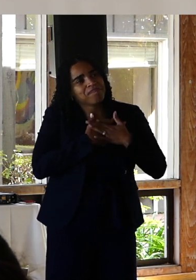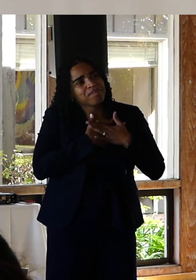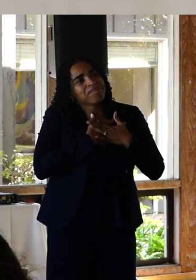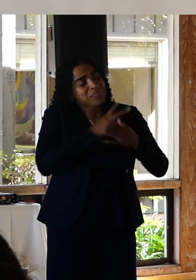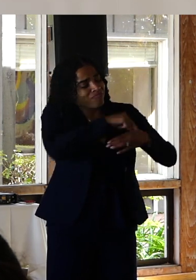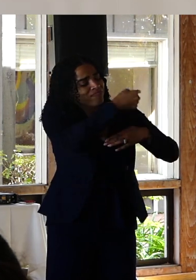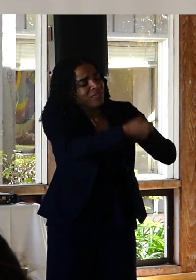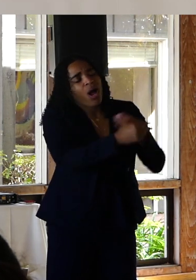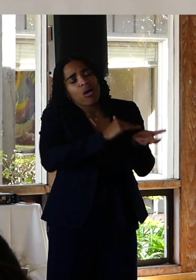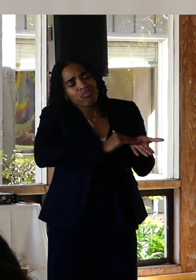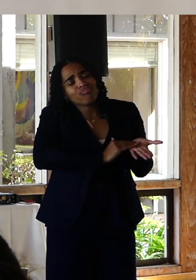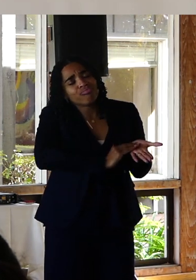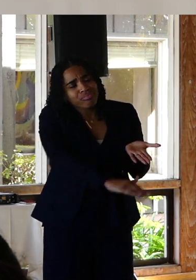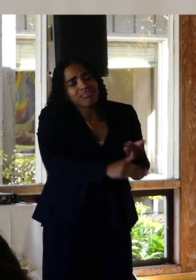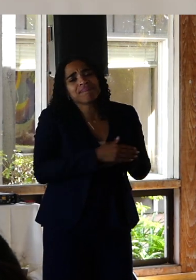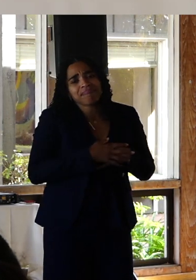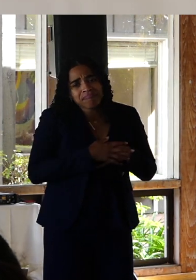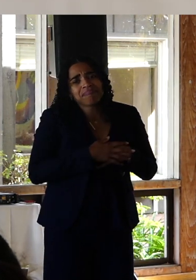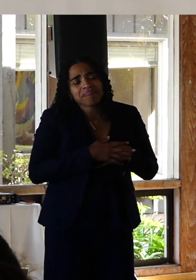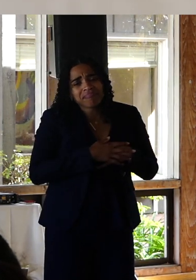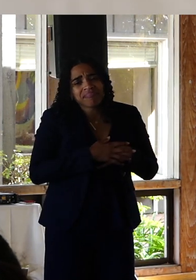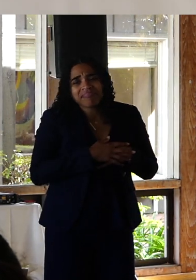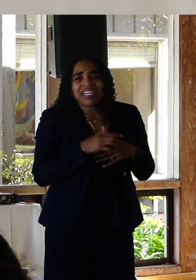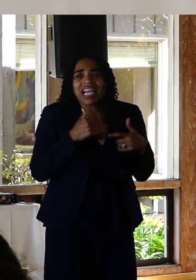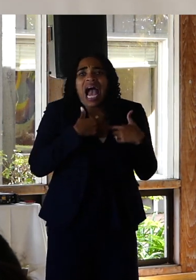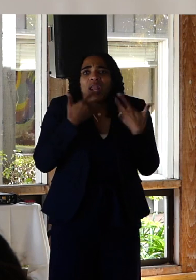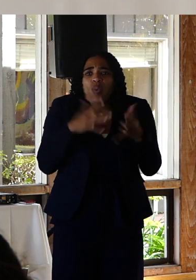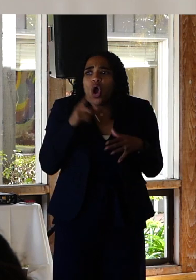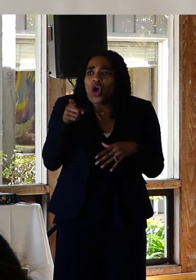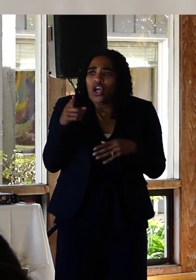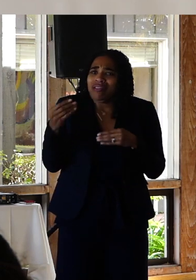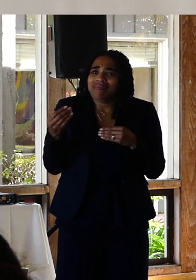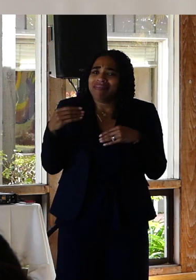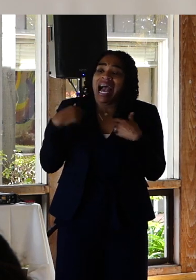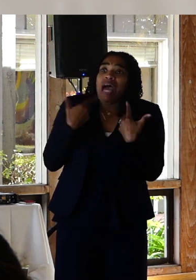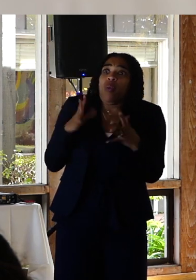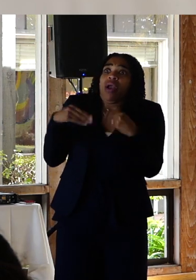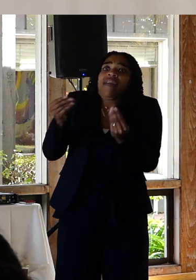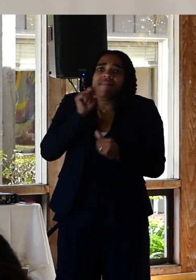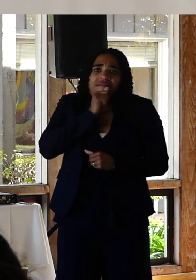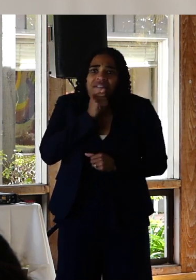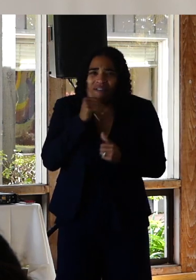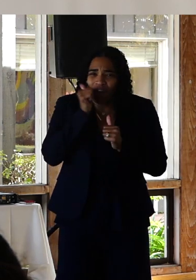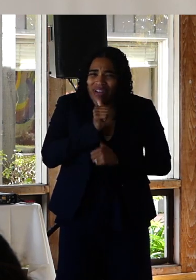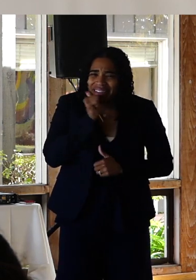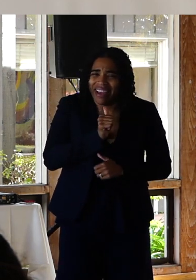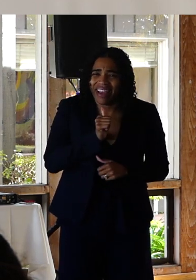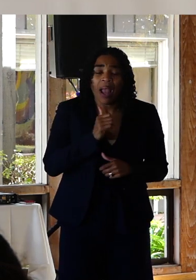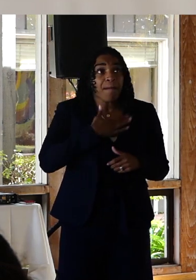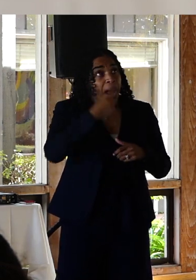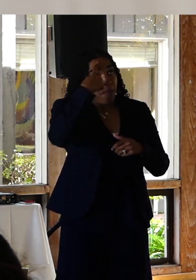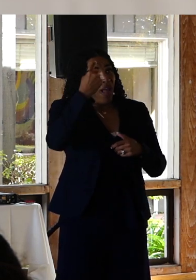without having to deal with the reality of me every day. My brain believed